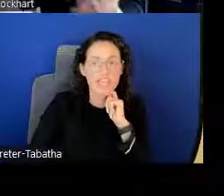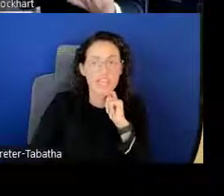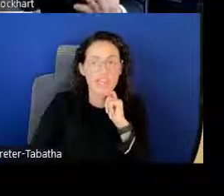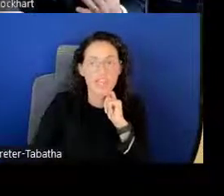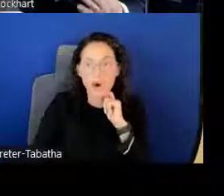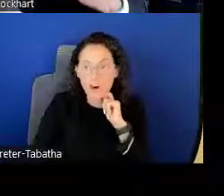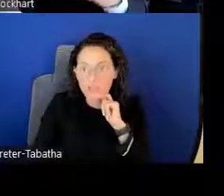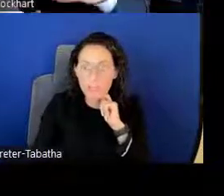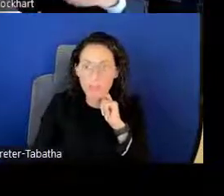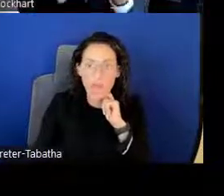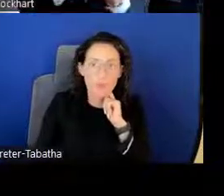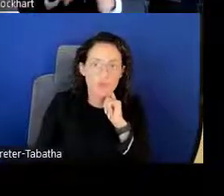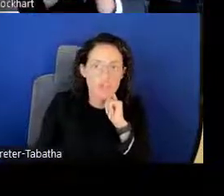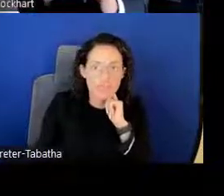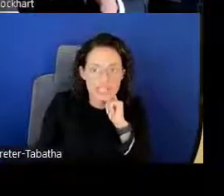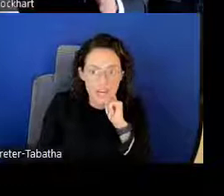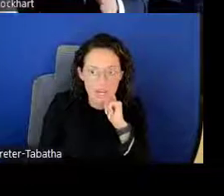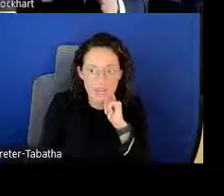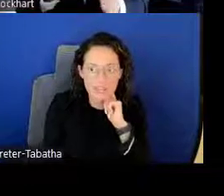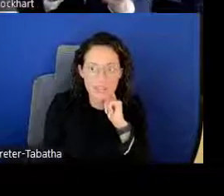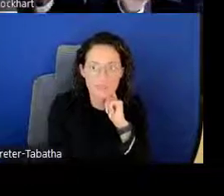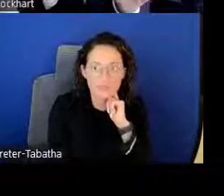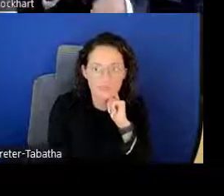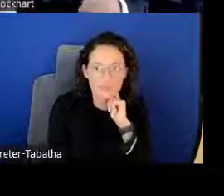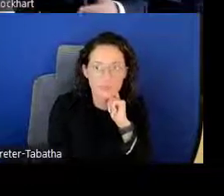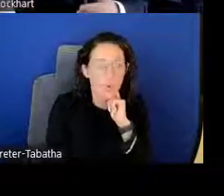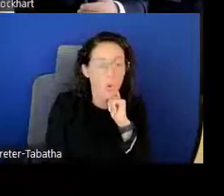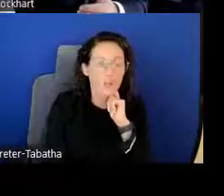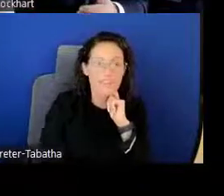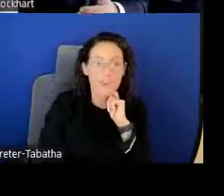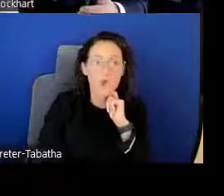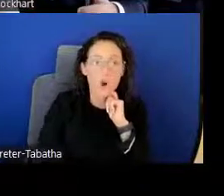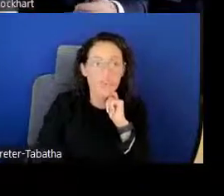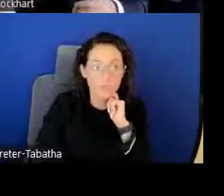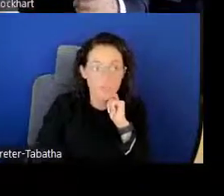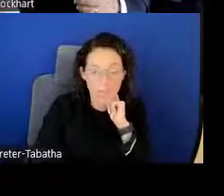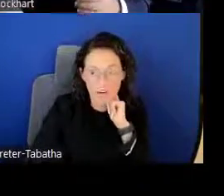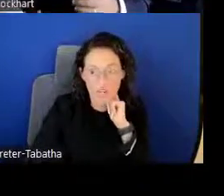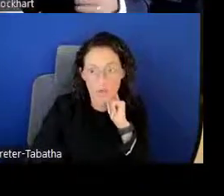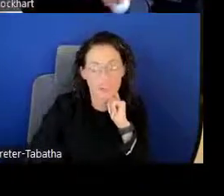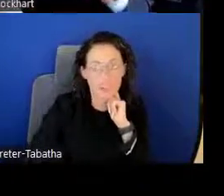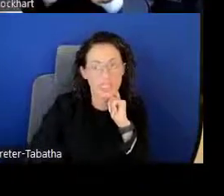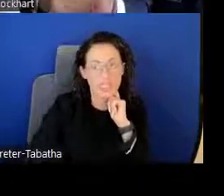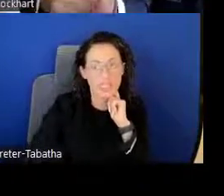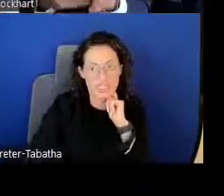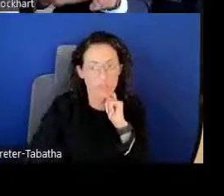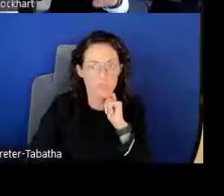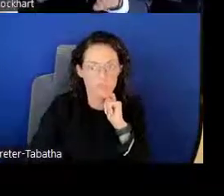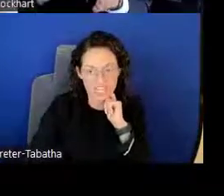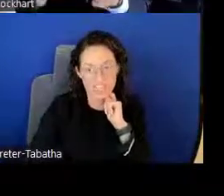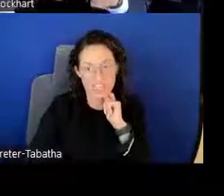thinking often about previous errors or even overpreparing or feeling as a perfectionist.